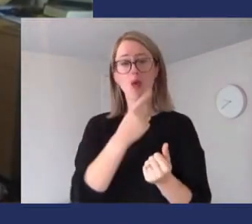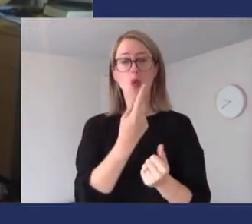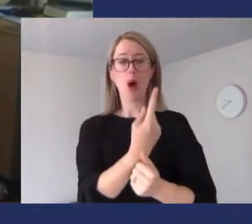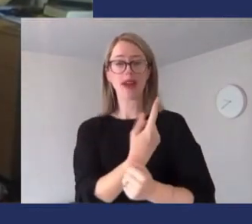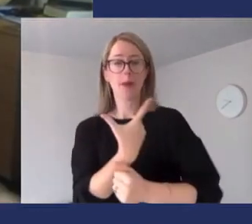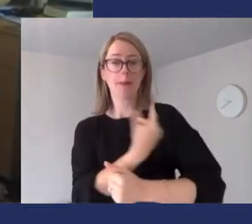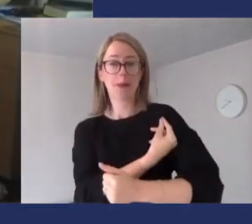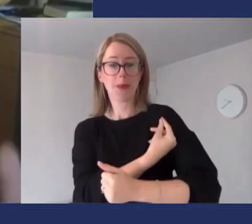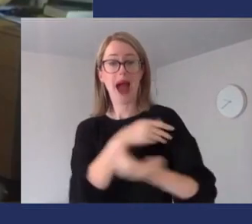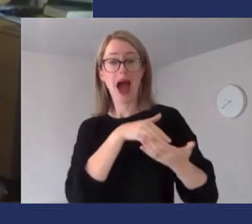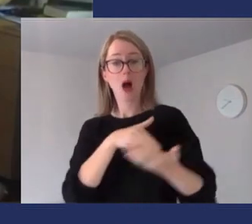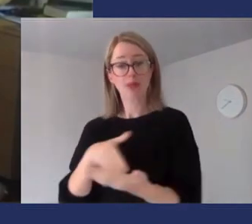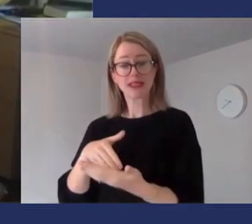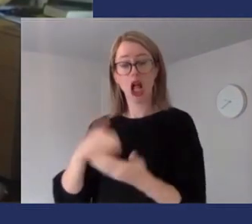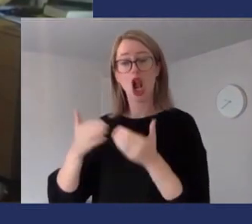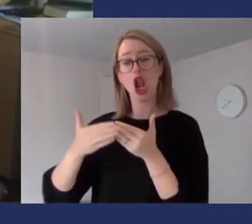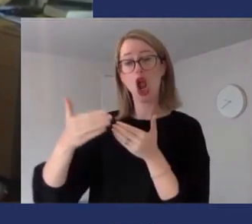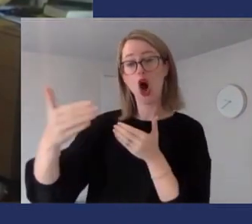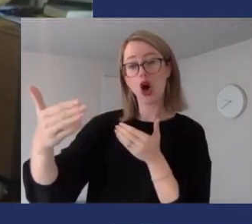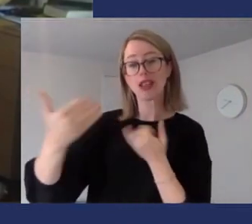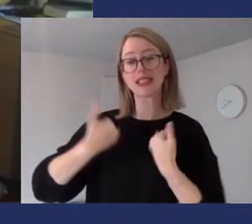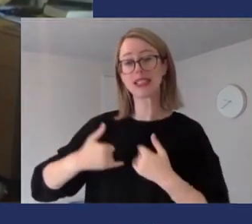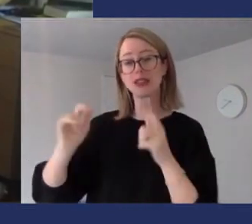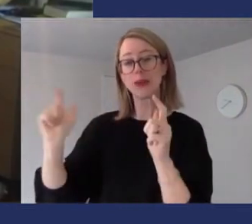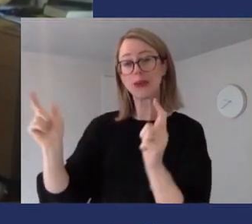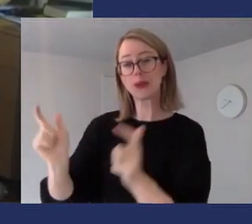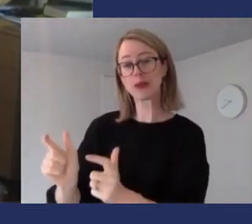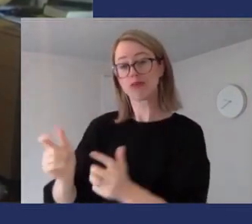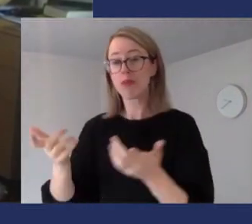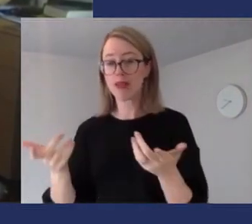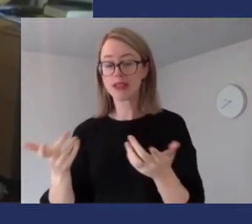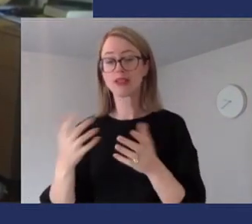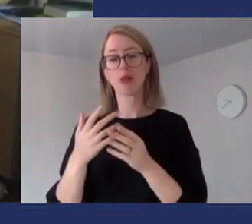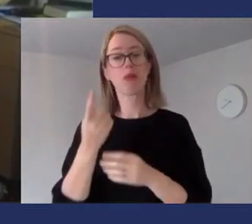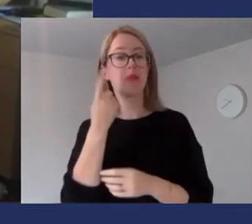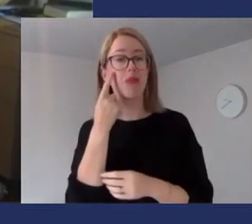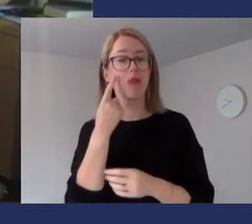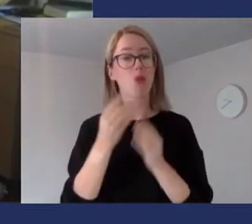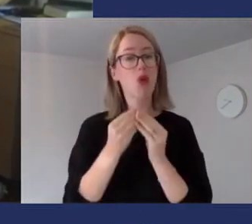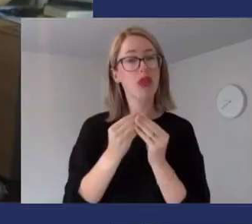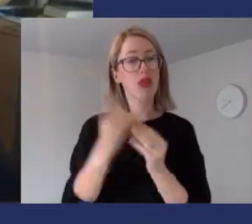also helps with their long COVID-19 symptoms. So I think it’s also something for people to consider.